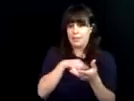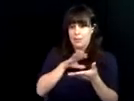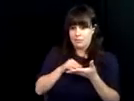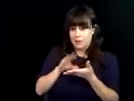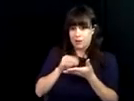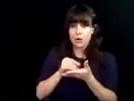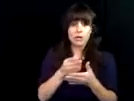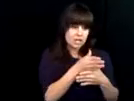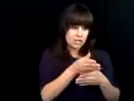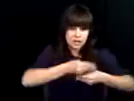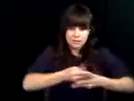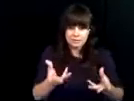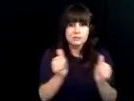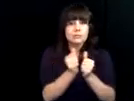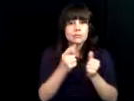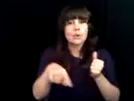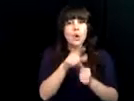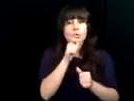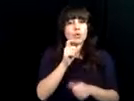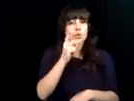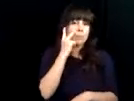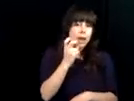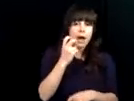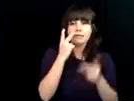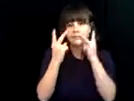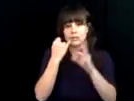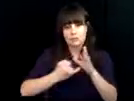and many other innovations. The